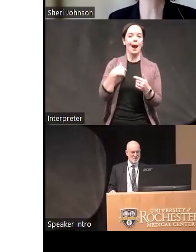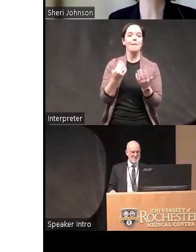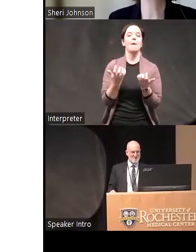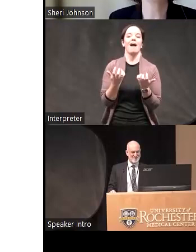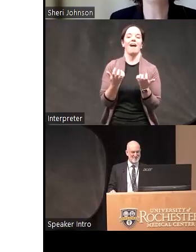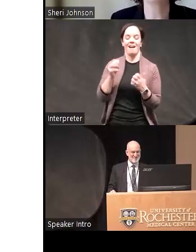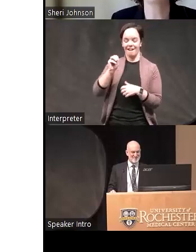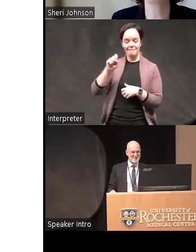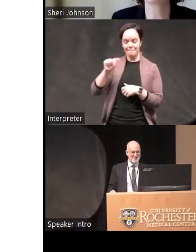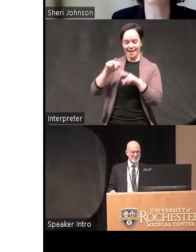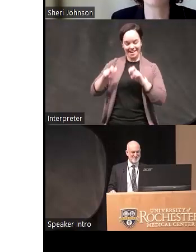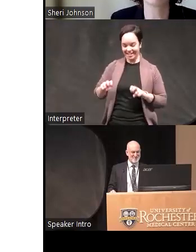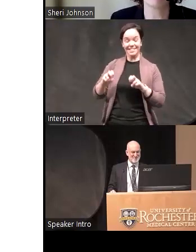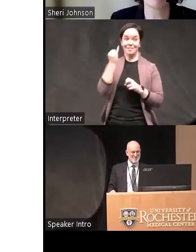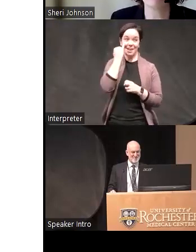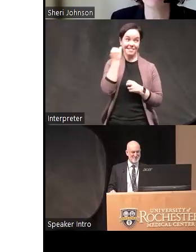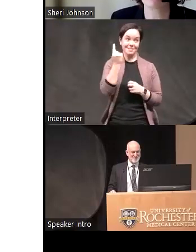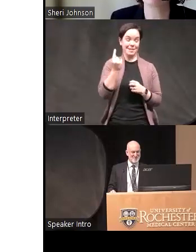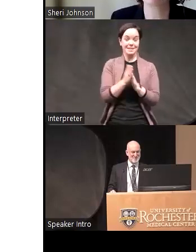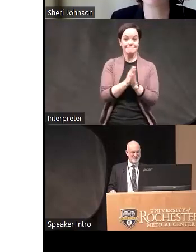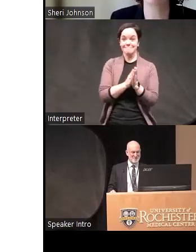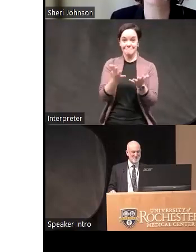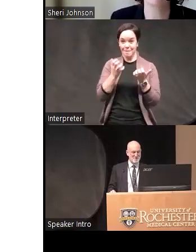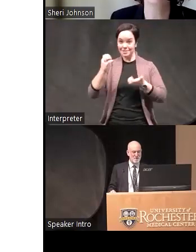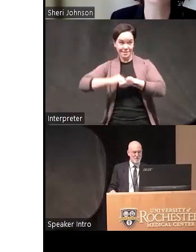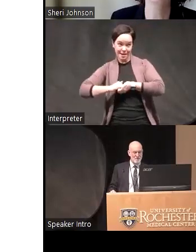a spreadsheet and if somebody wants to collaborate I'm looking for a collaborator on that front